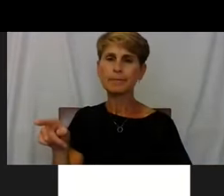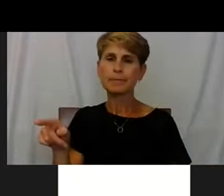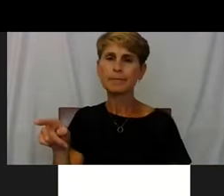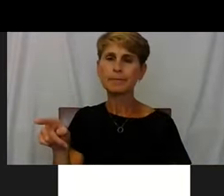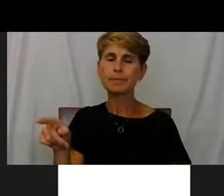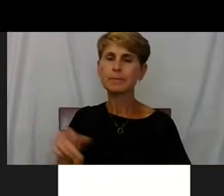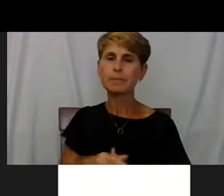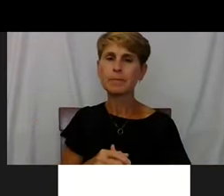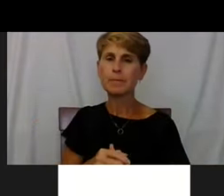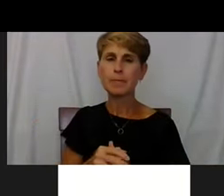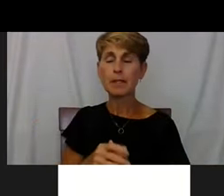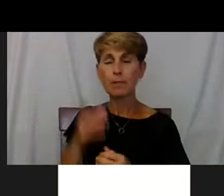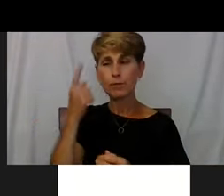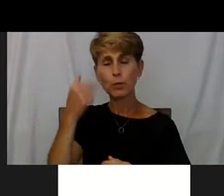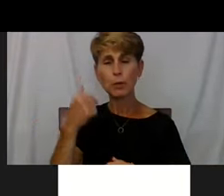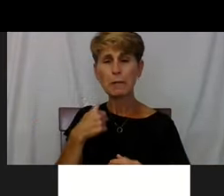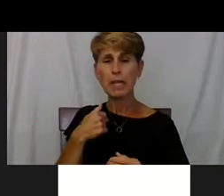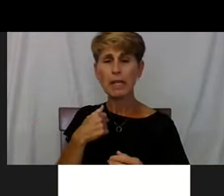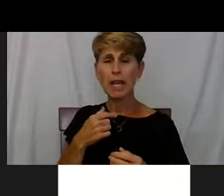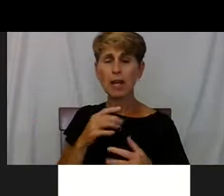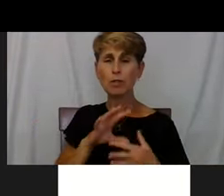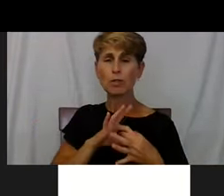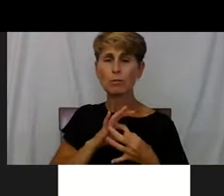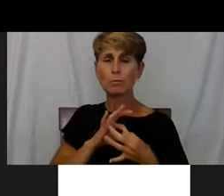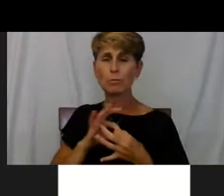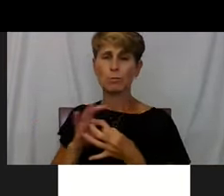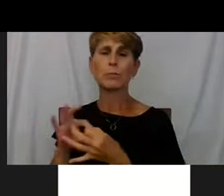they're very close to my heart, thanks.